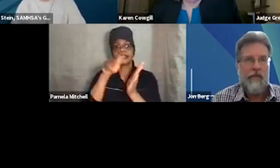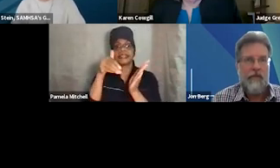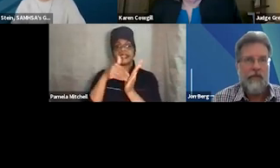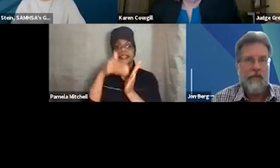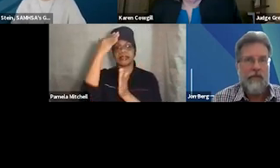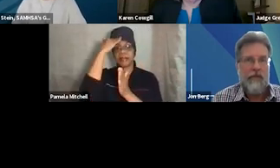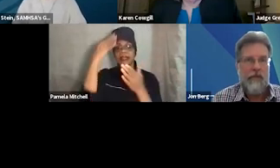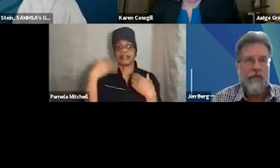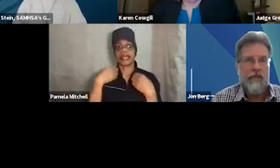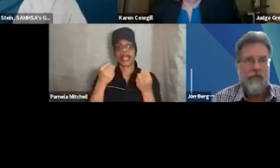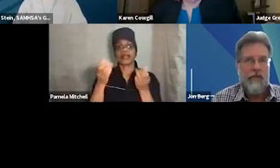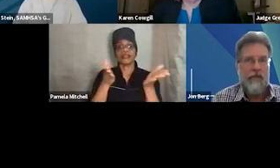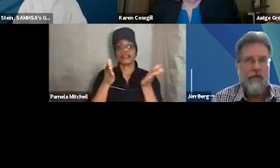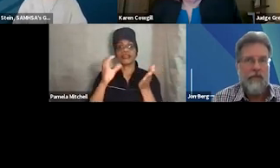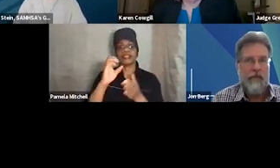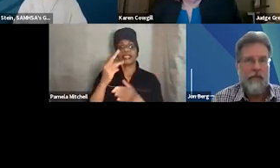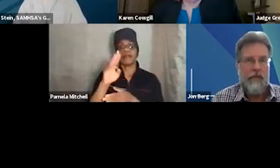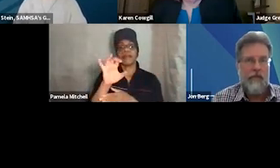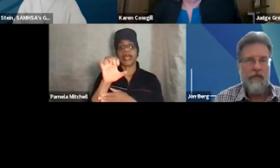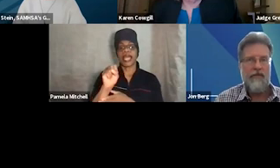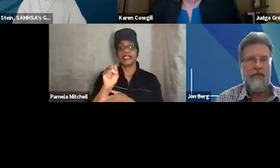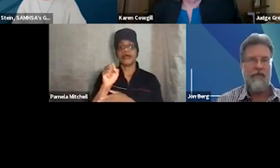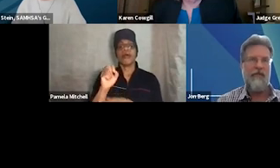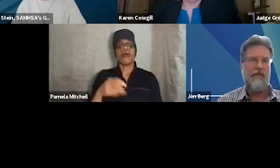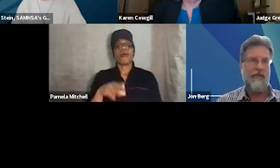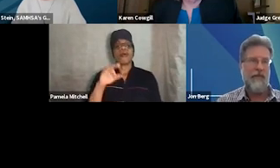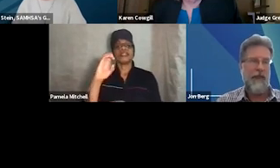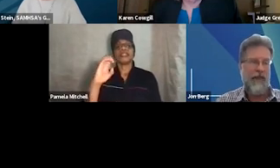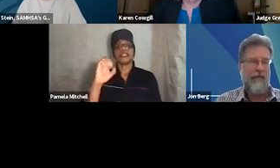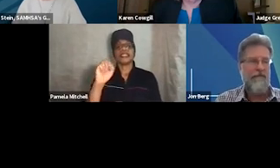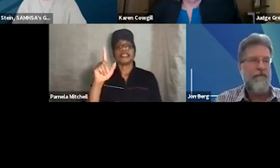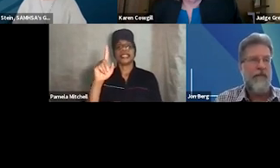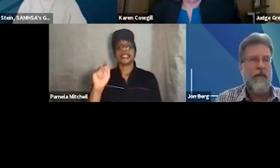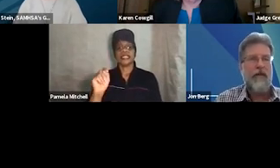the Substance Abuse Mental Health Services Administration, or the US Department of Health and Human Services.